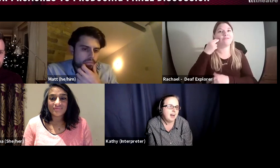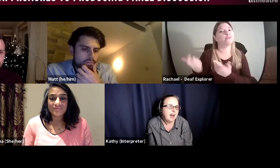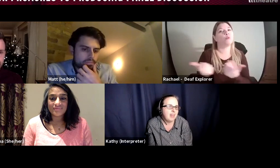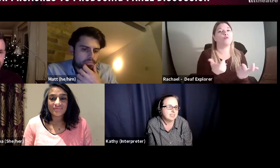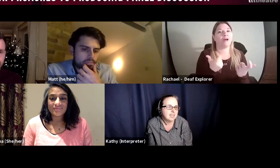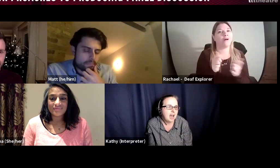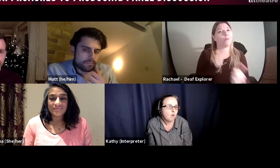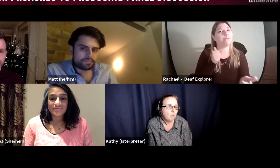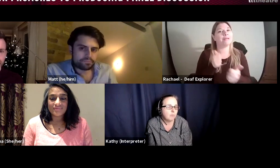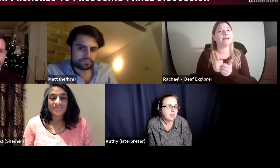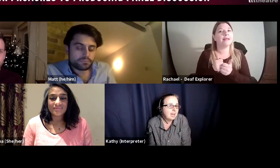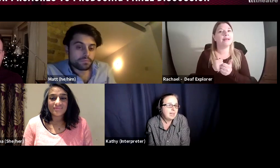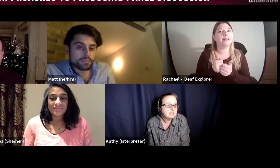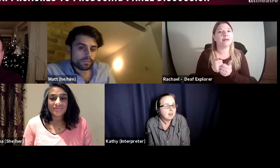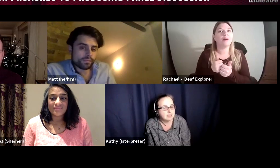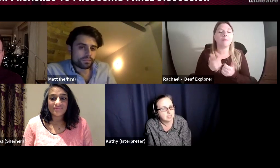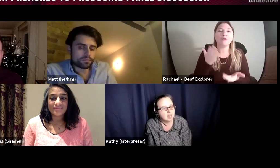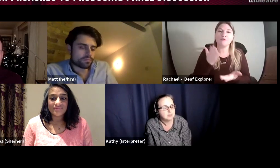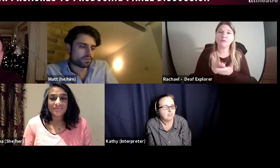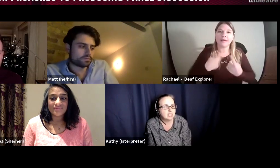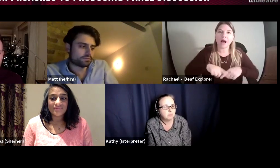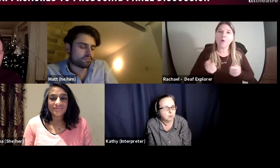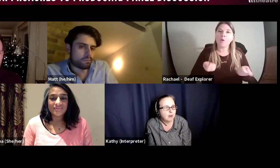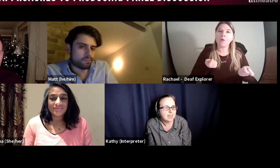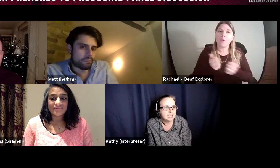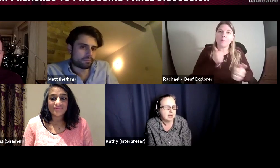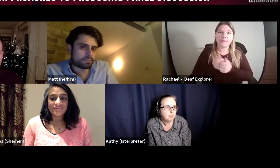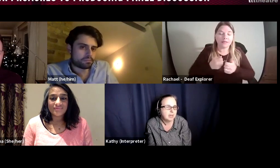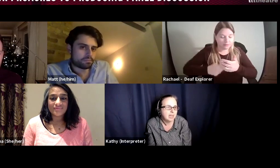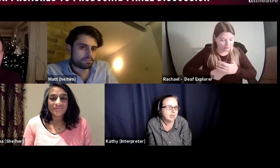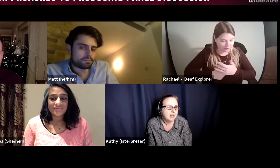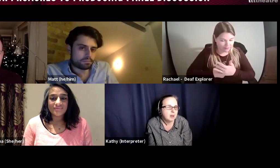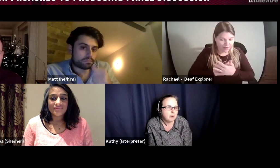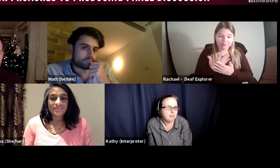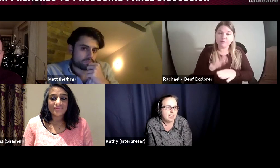and that is how, that led to us setting up Deaf Explorer as a company. But really,